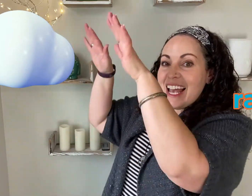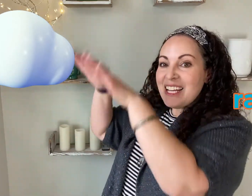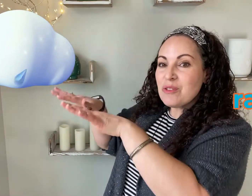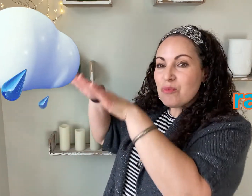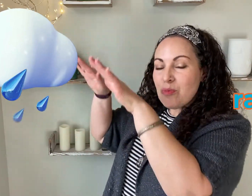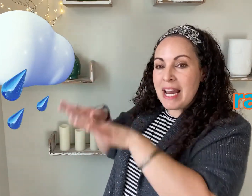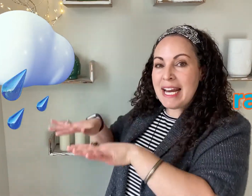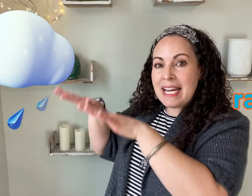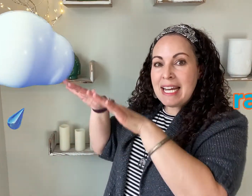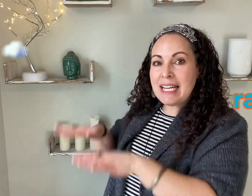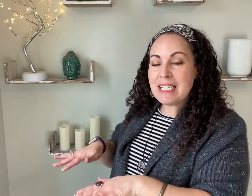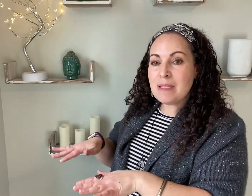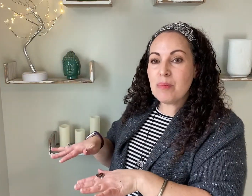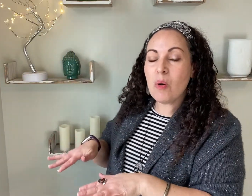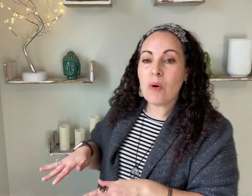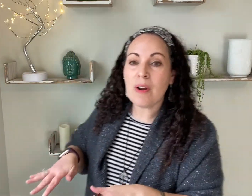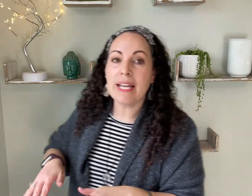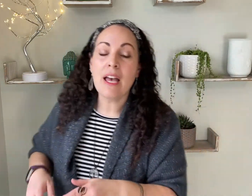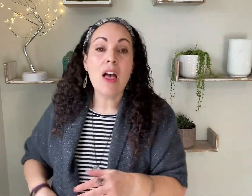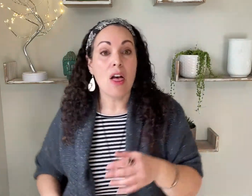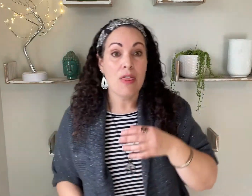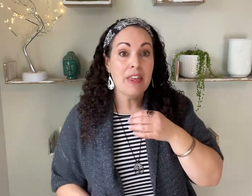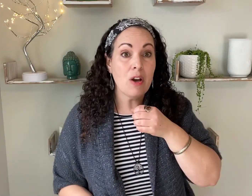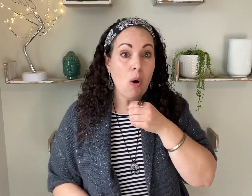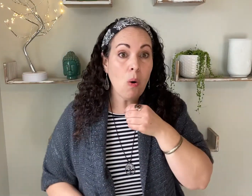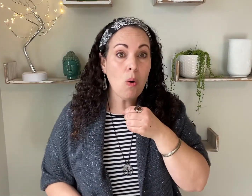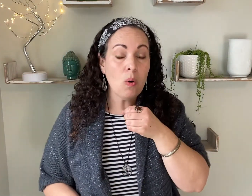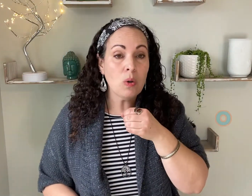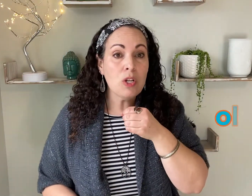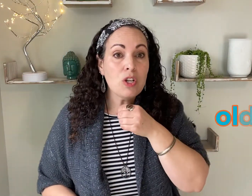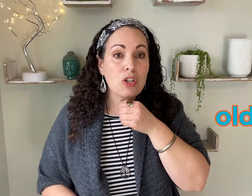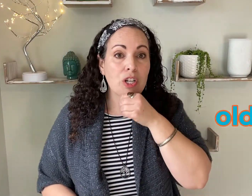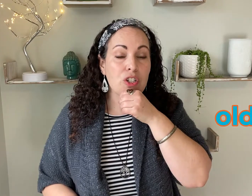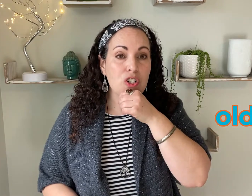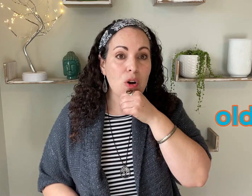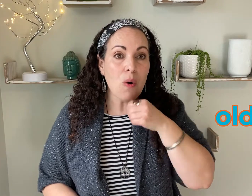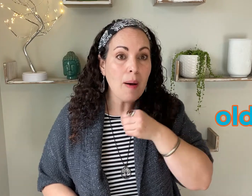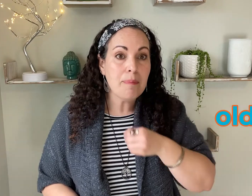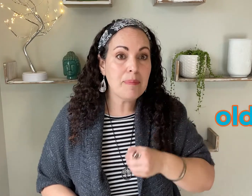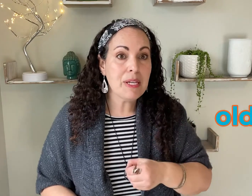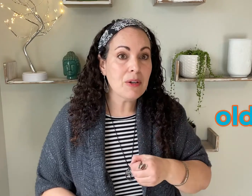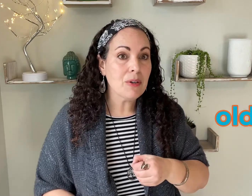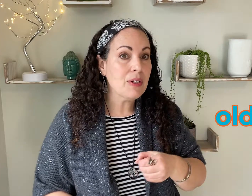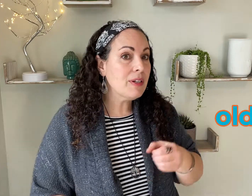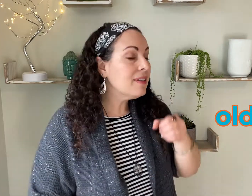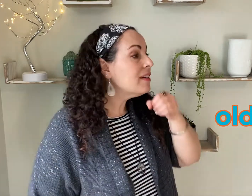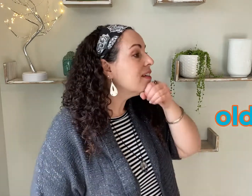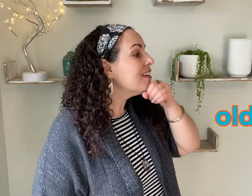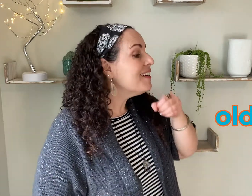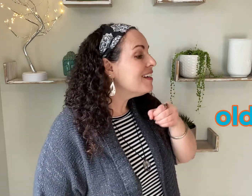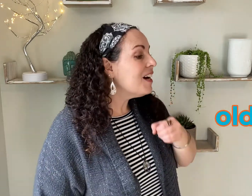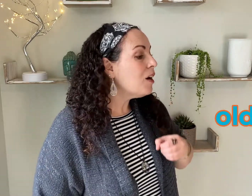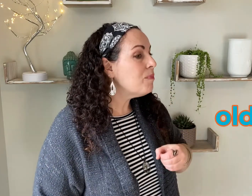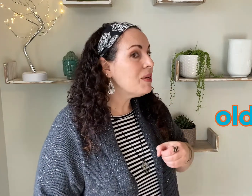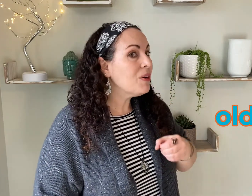It's raining it's pouring the old, you're going to show a beard, a beard like that,